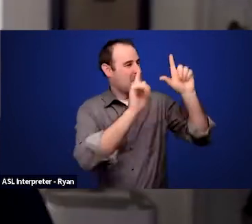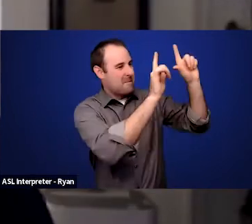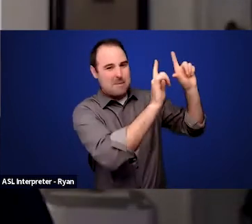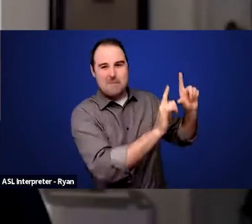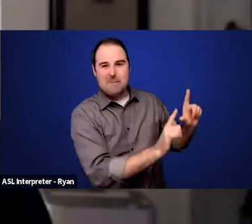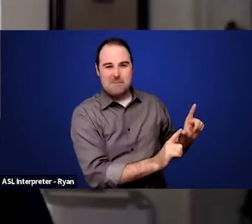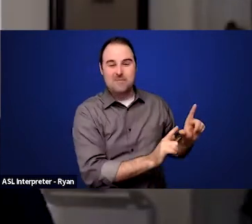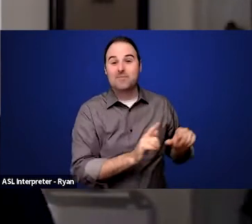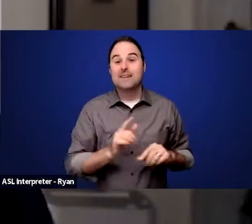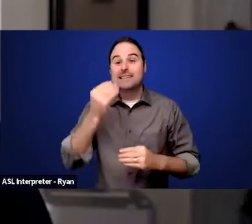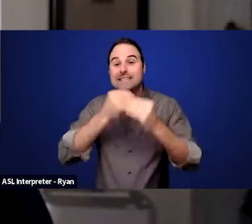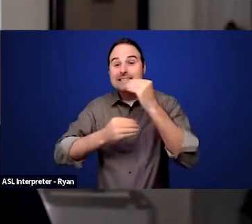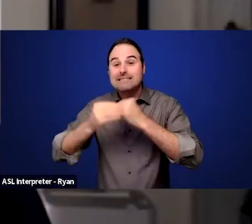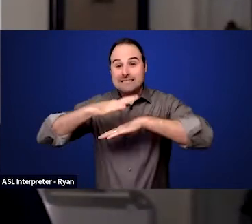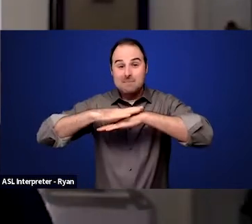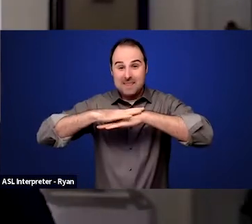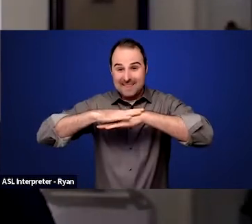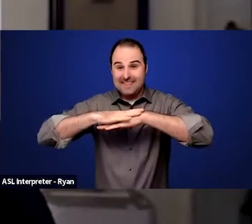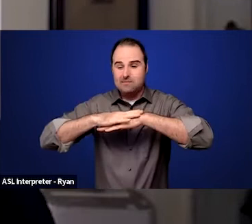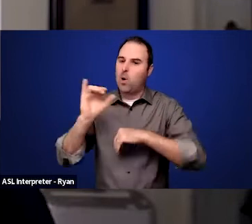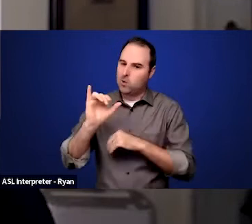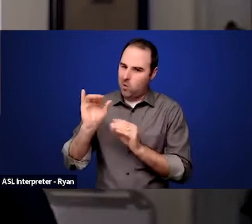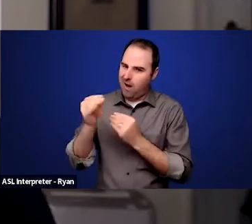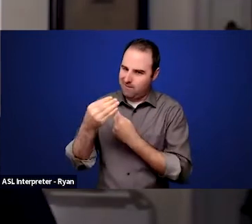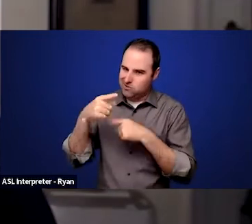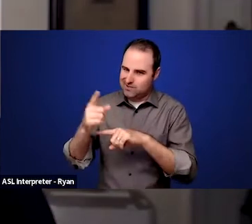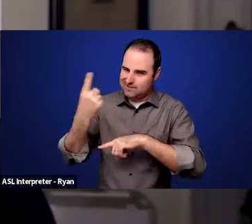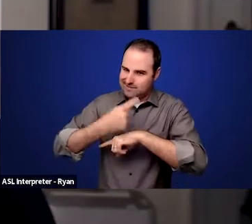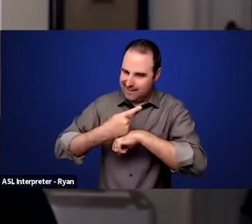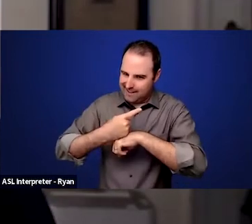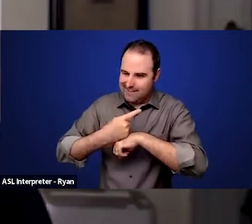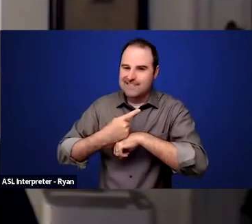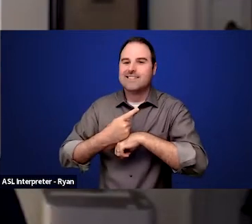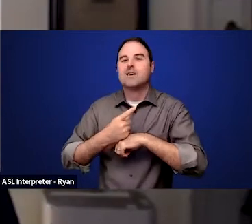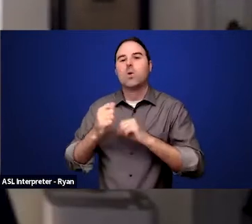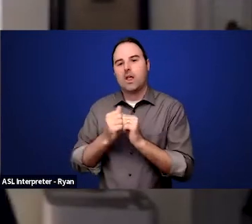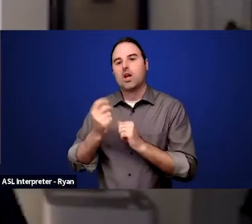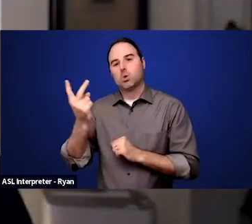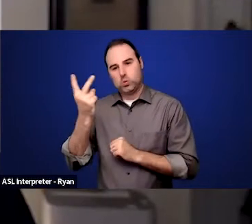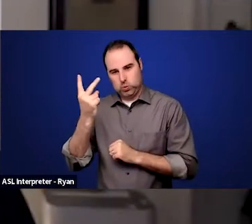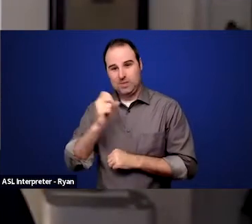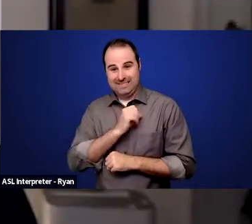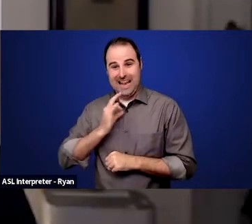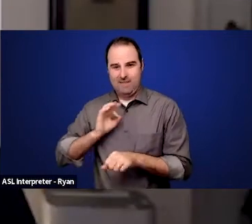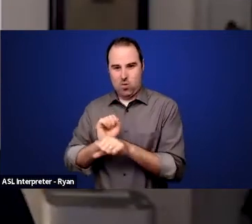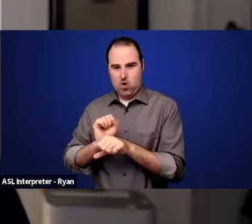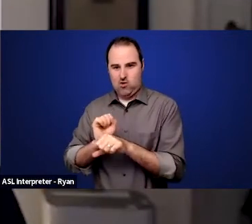which also is our office during the day and two employees who are working around the table and a lot of plants.